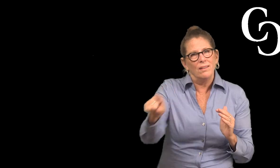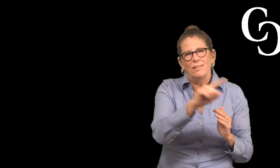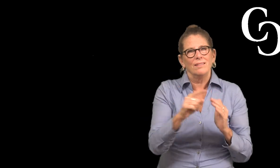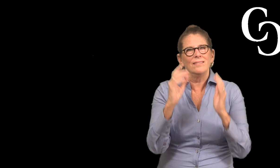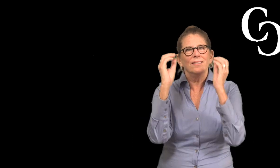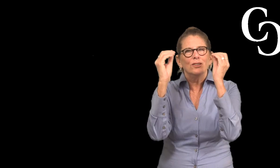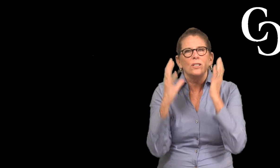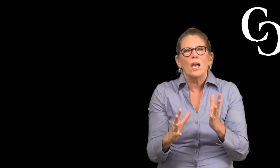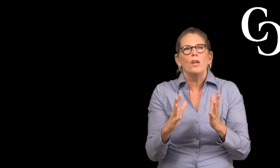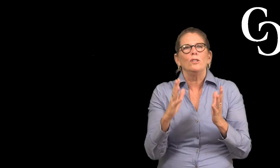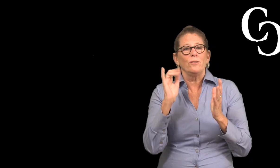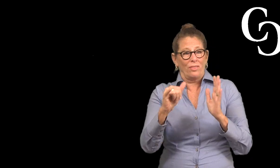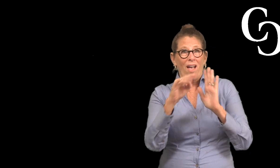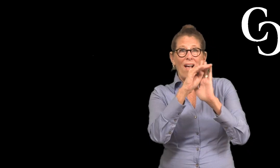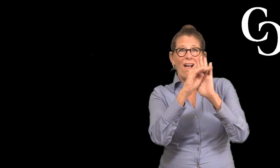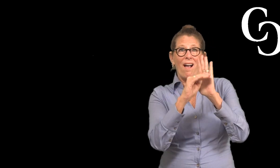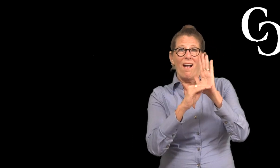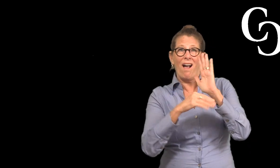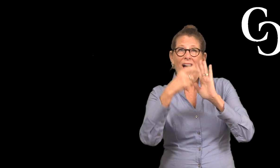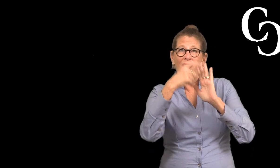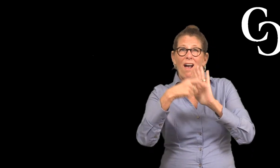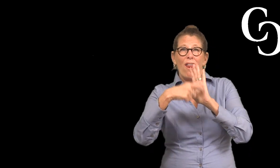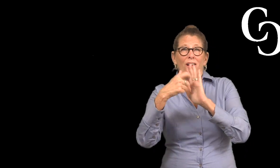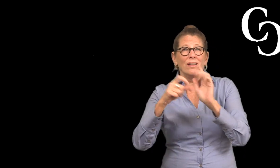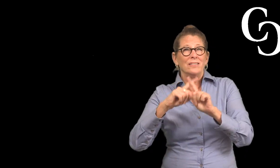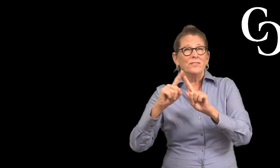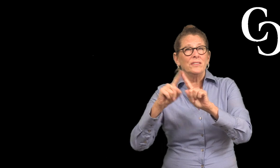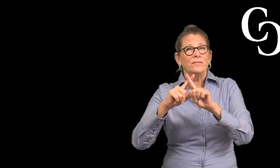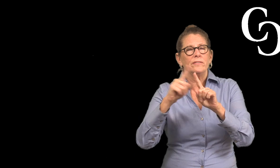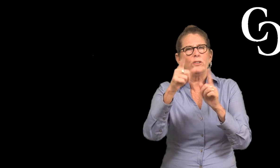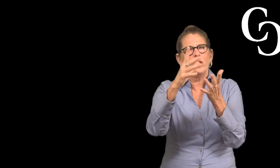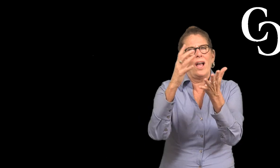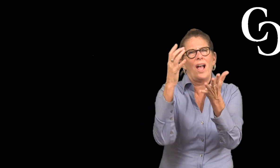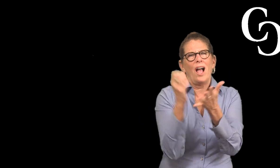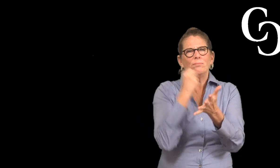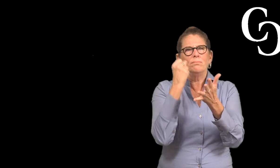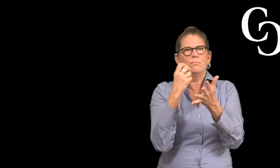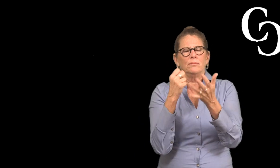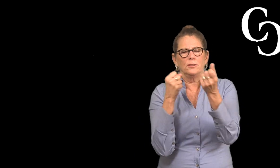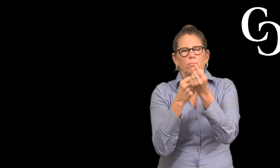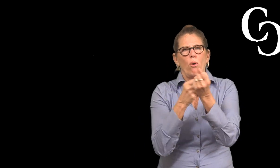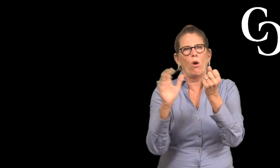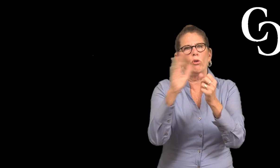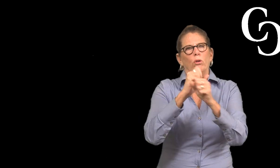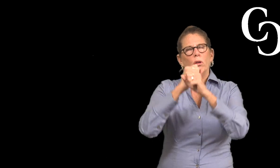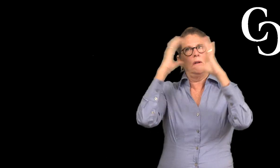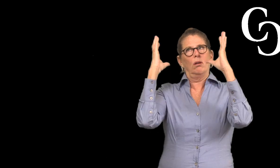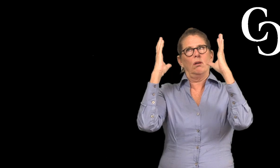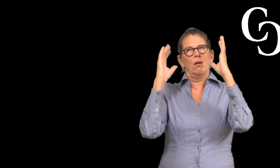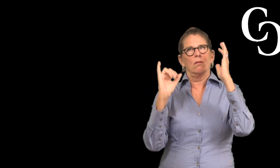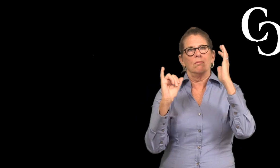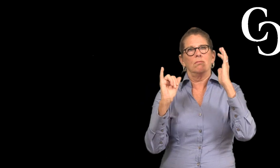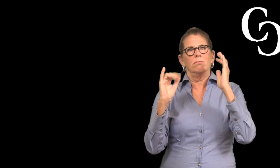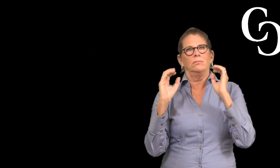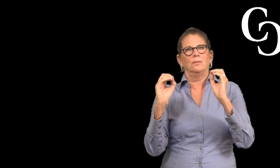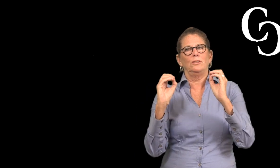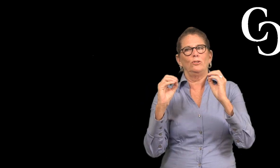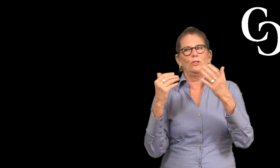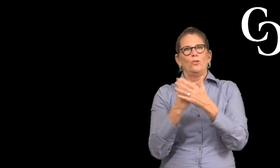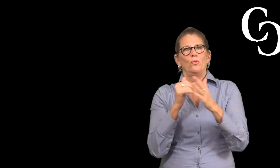to support educators and learners on this journey,